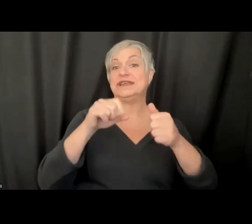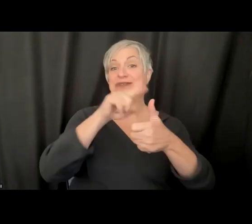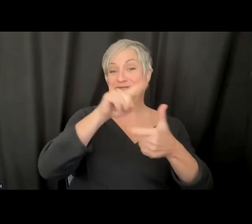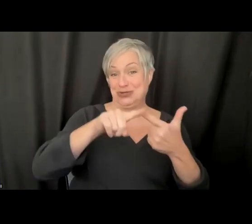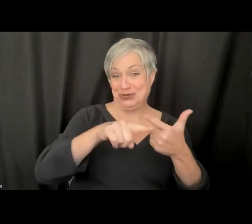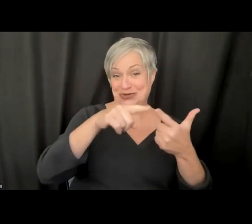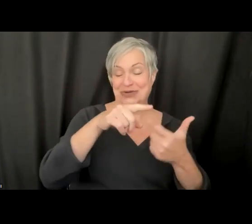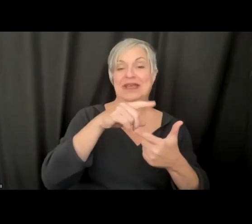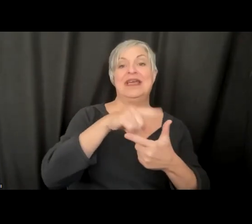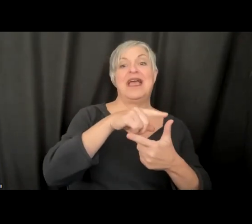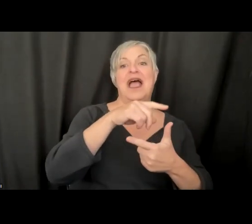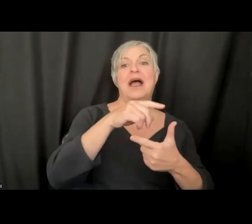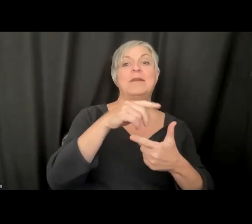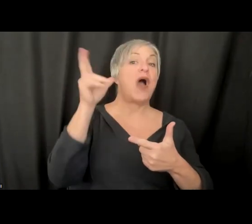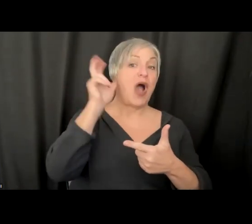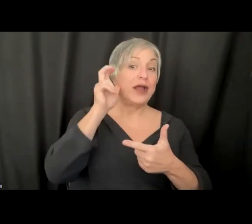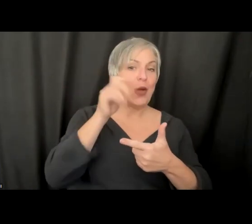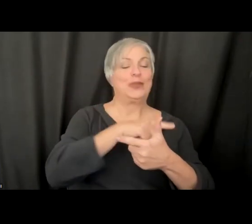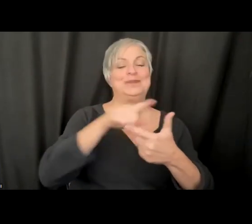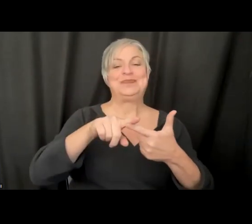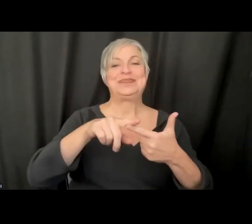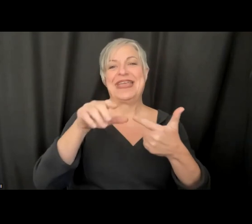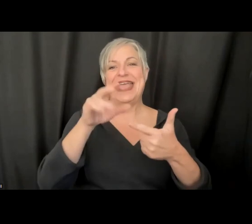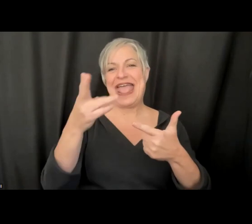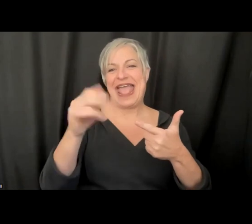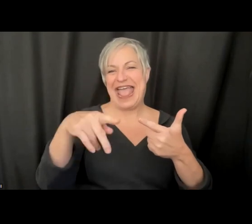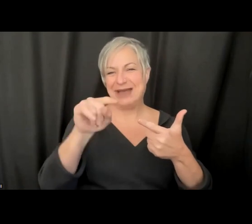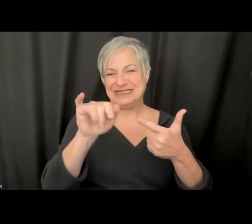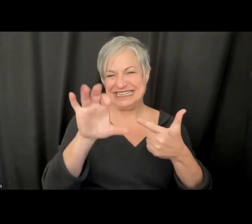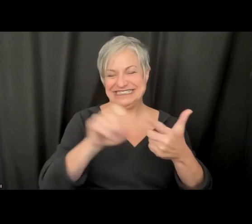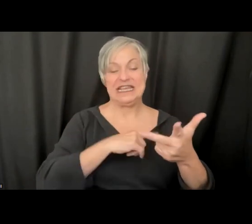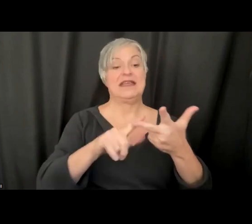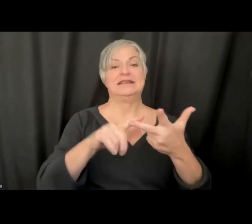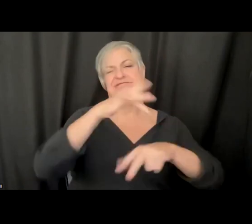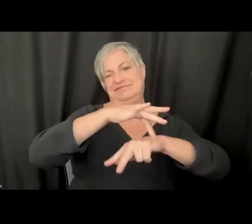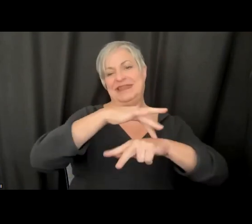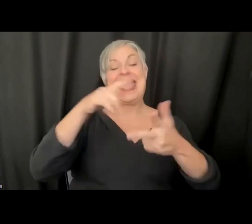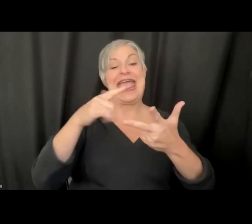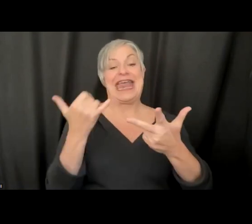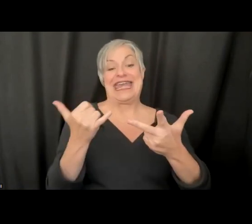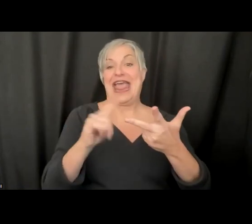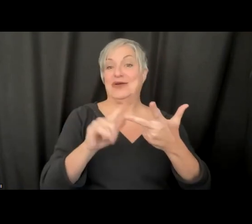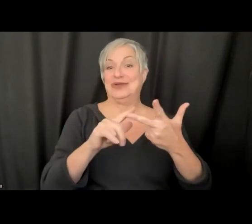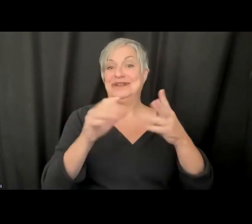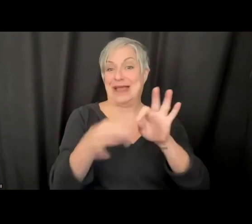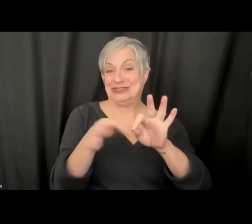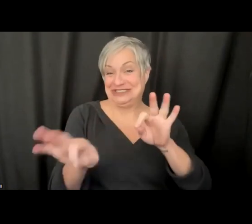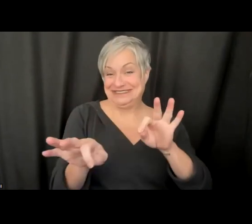are pleased to hold everybody here for our closed captioning episode. As Dylan mentioned, our outputs from all of this are